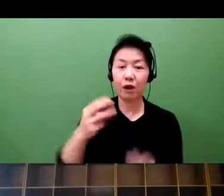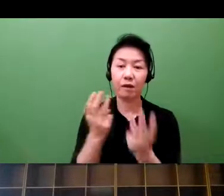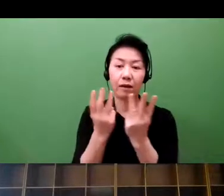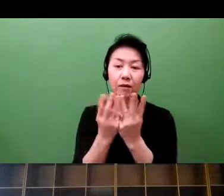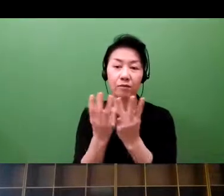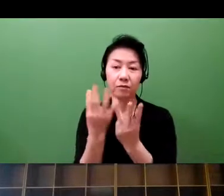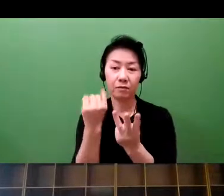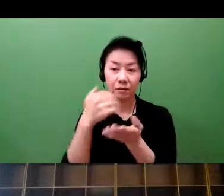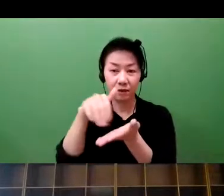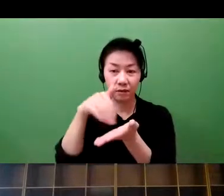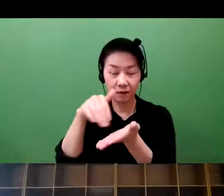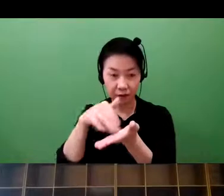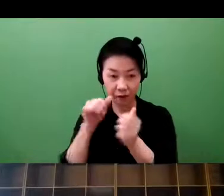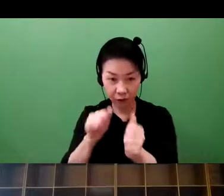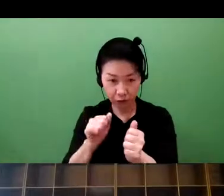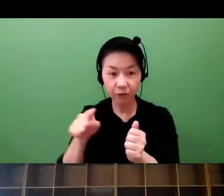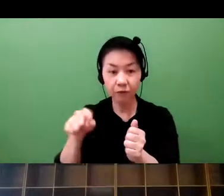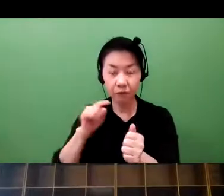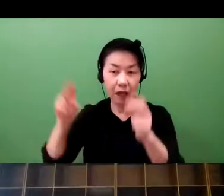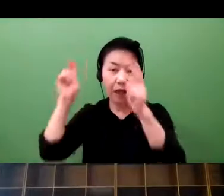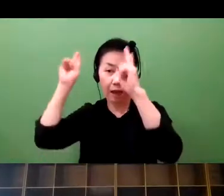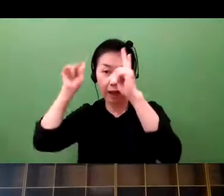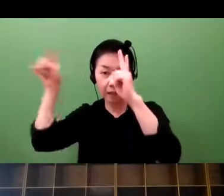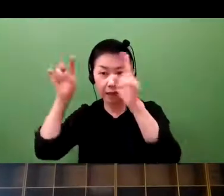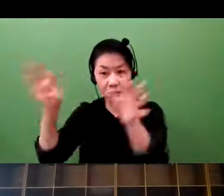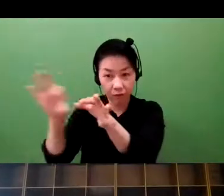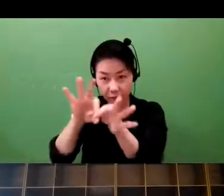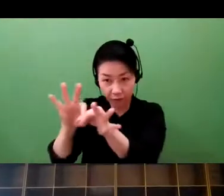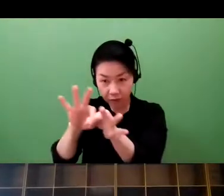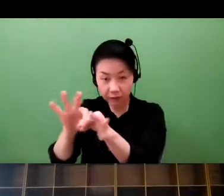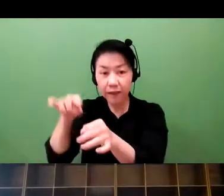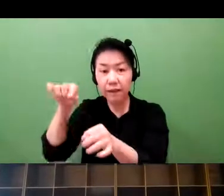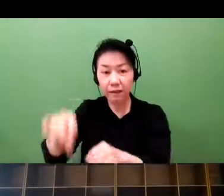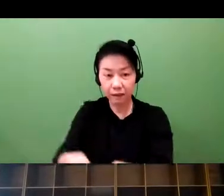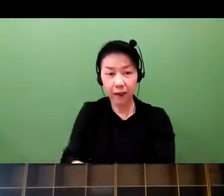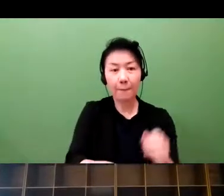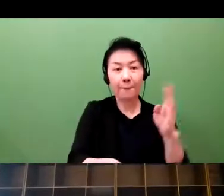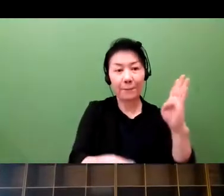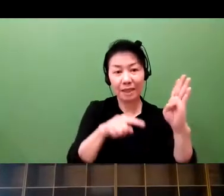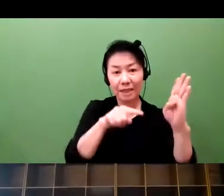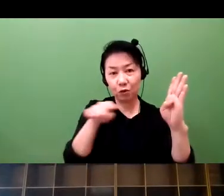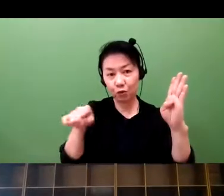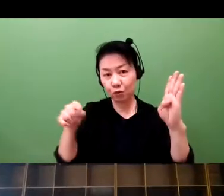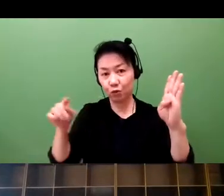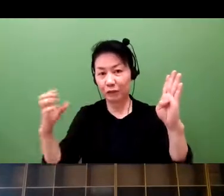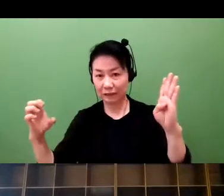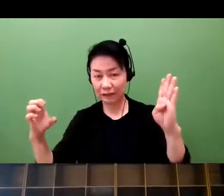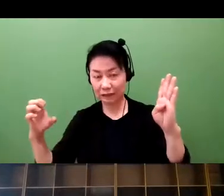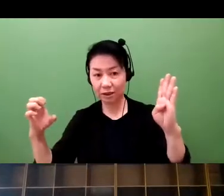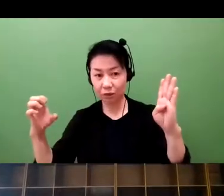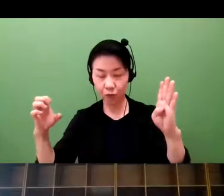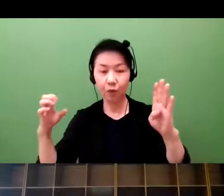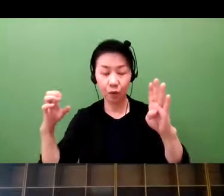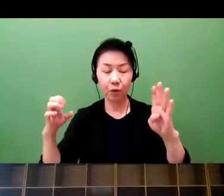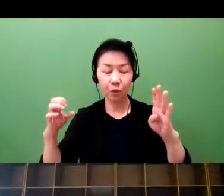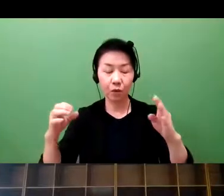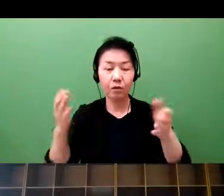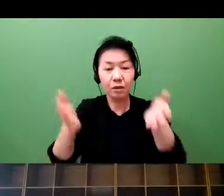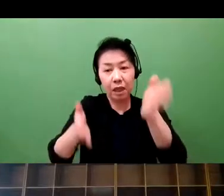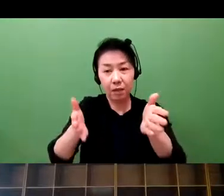And this is something that we have conducted in conjunction with Nikkei. So we also have these types of B2C services as well.